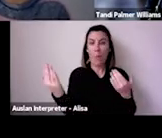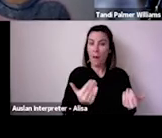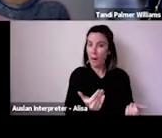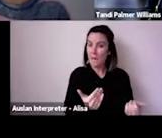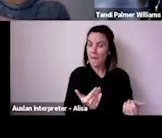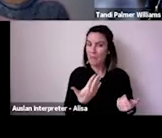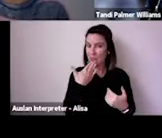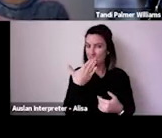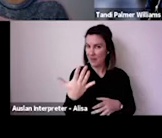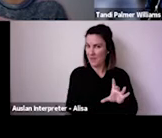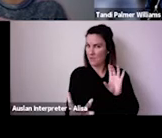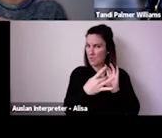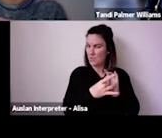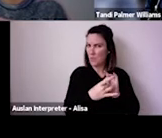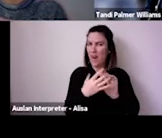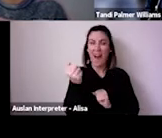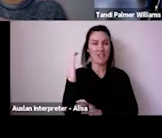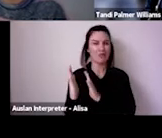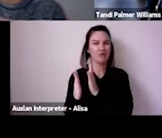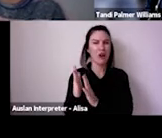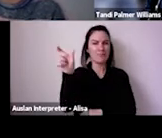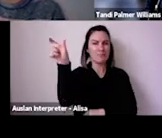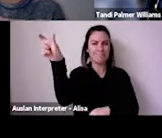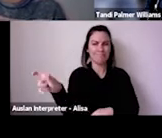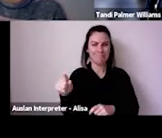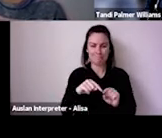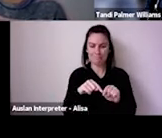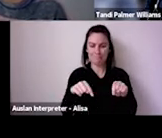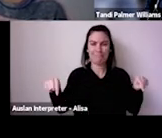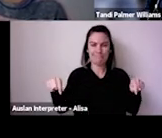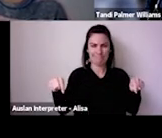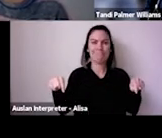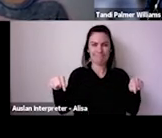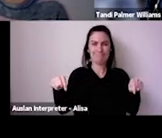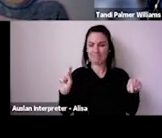the chat and you can also start adding questions to the Q&A at any time.